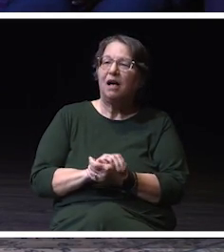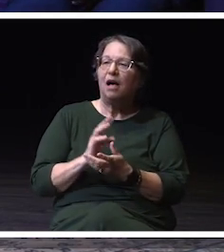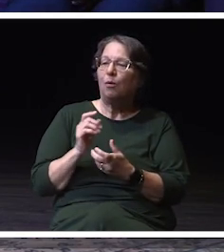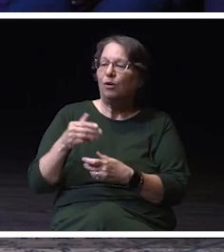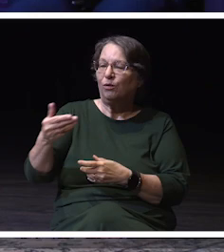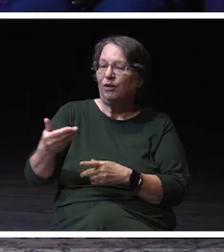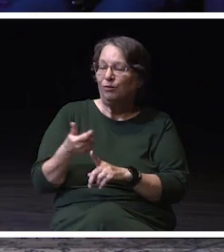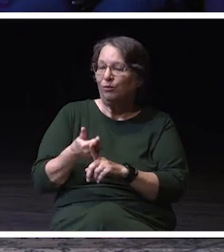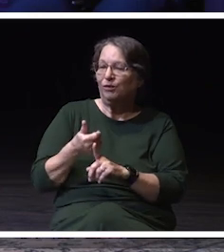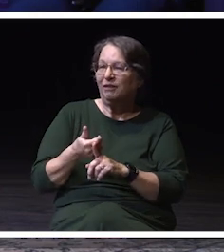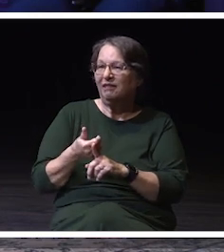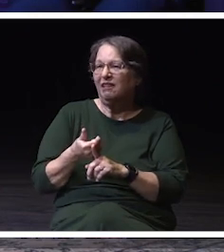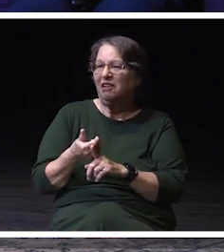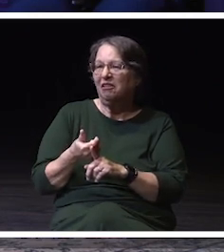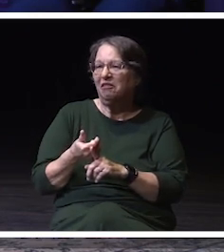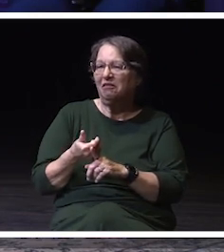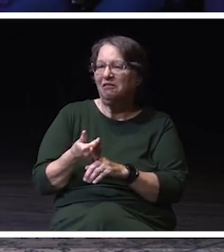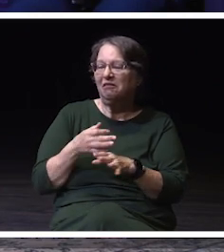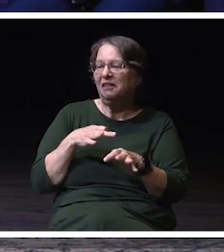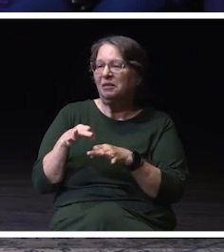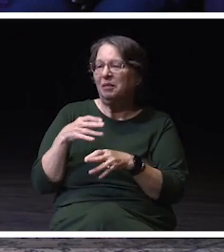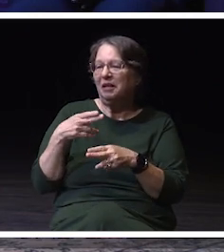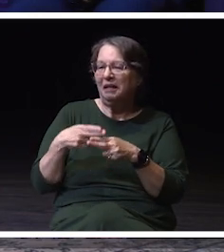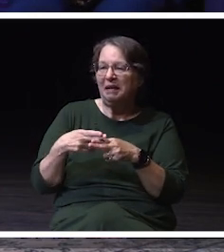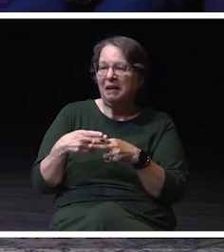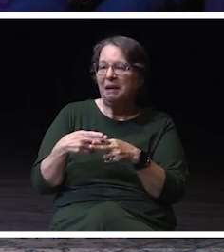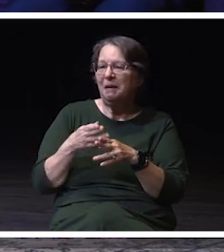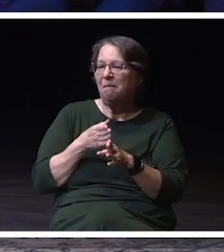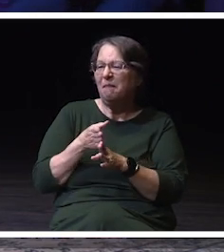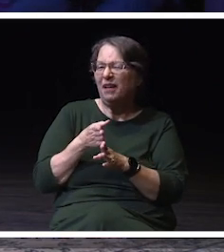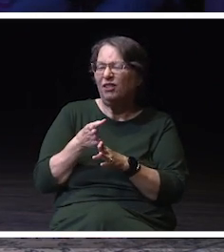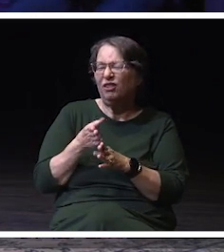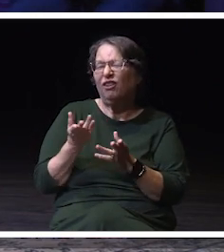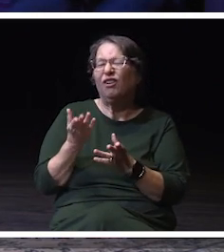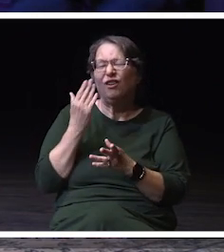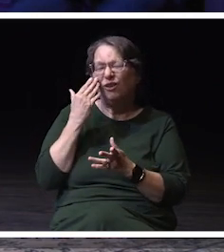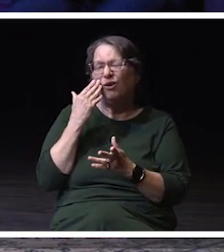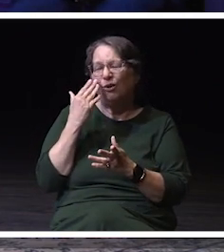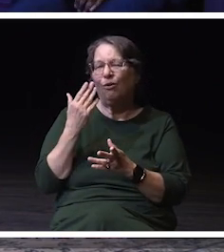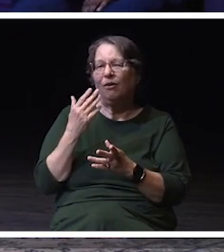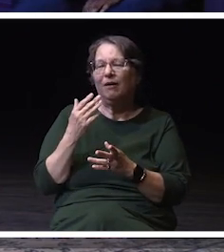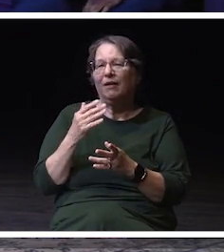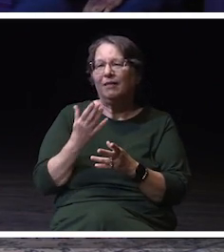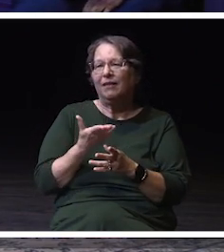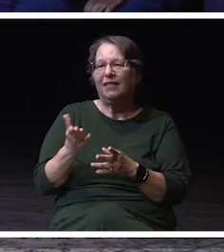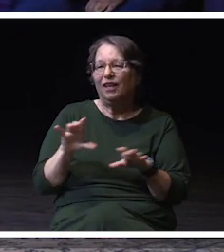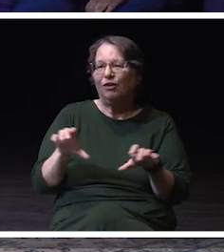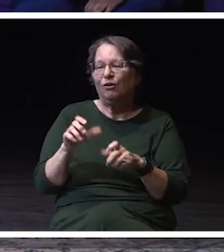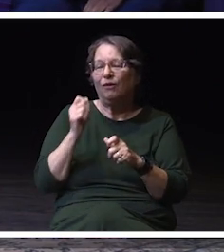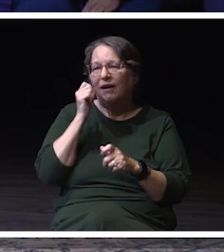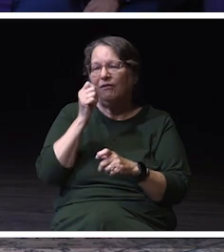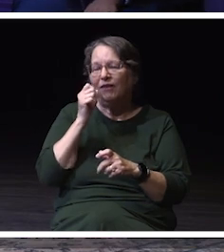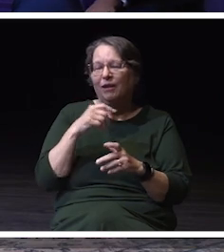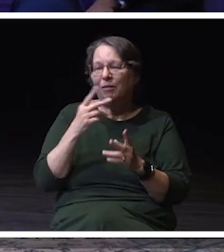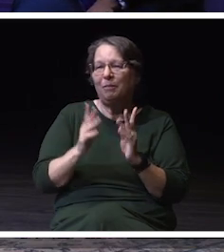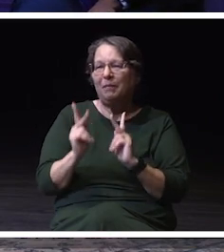kind of giving us your name, your major, you know, the the thing that you do every day when people ask so.